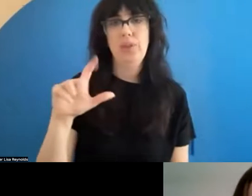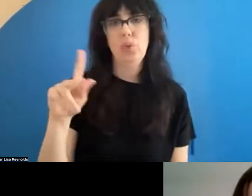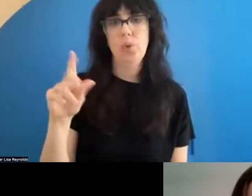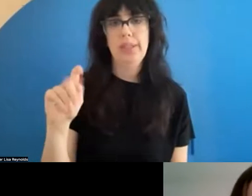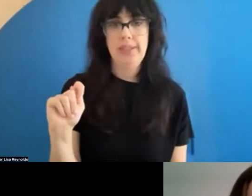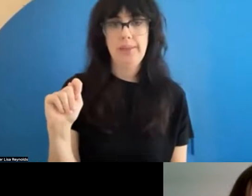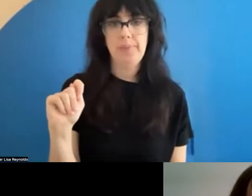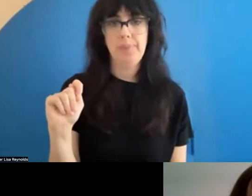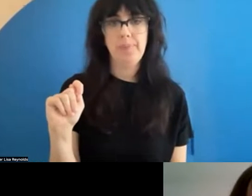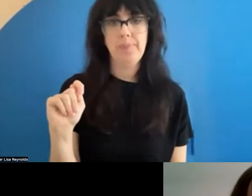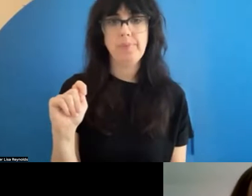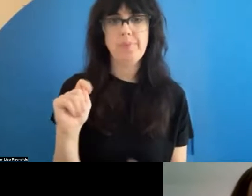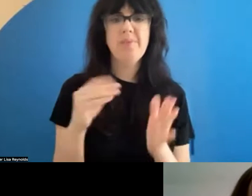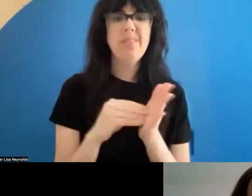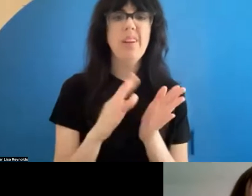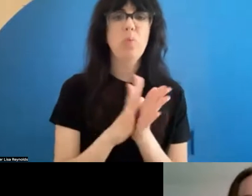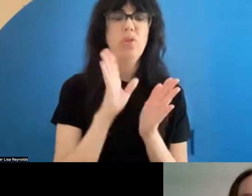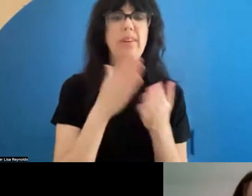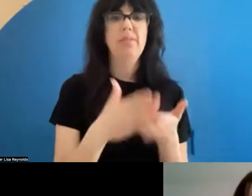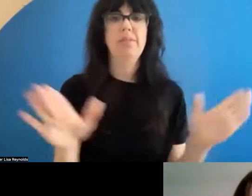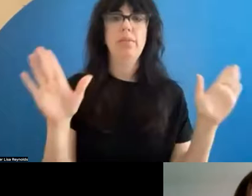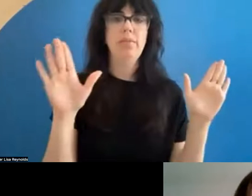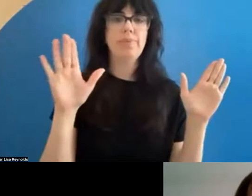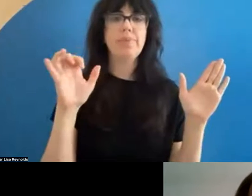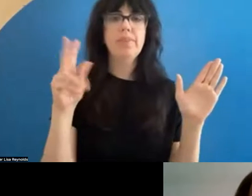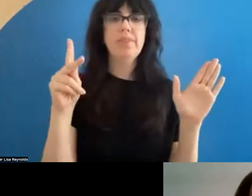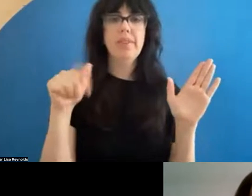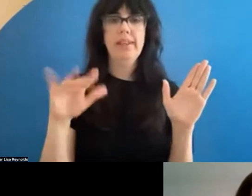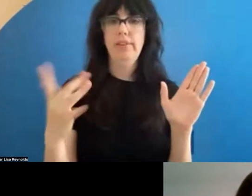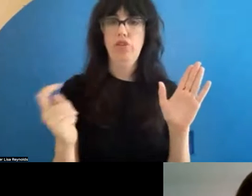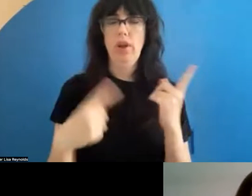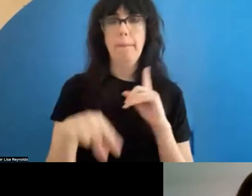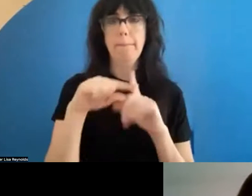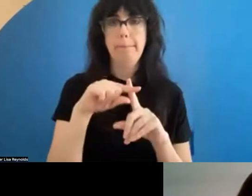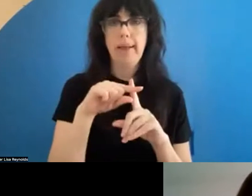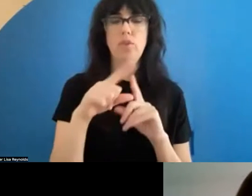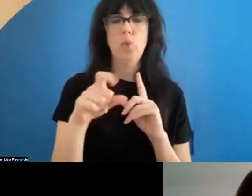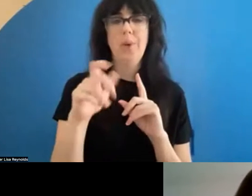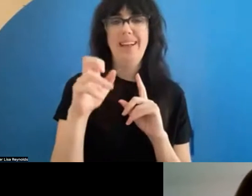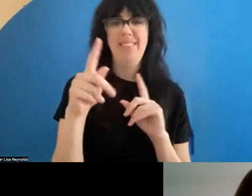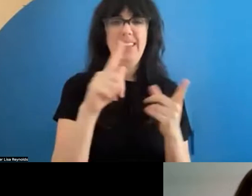just put the general toolkit link in the chat and we will also be putting links directly to various parts